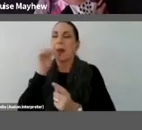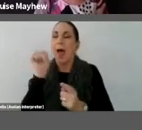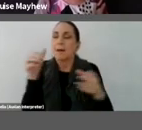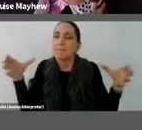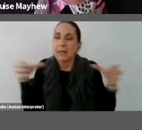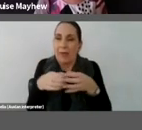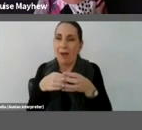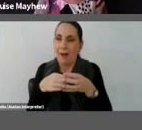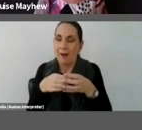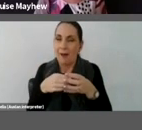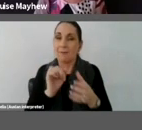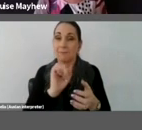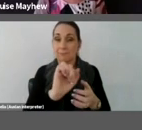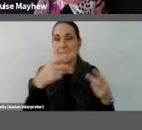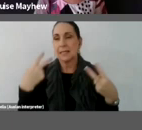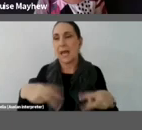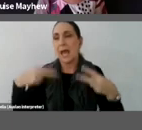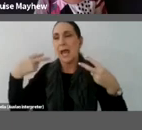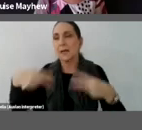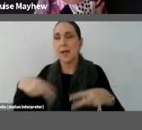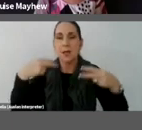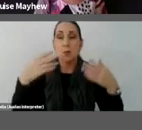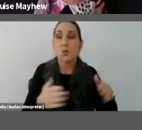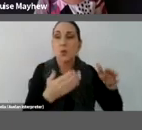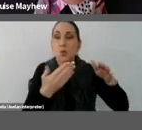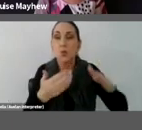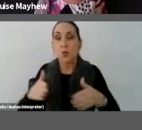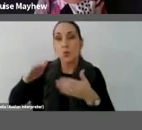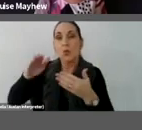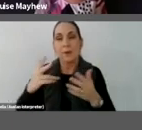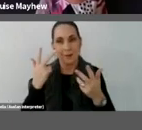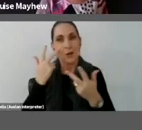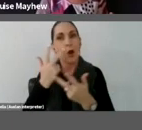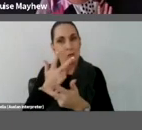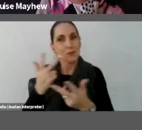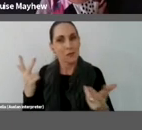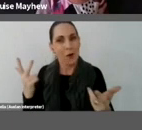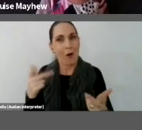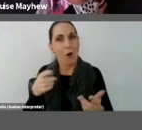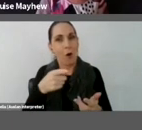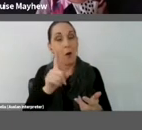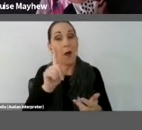dancers movements make this point, if they shimmy, sometimes in coordinated